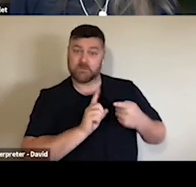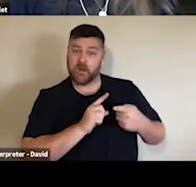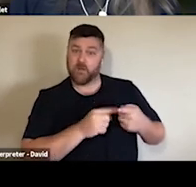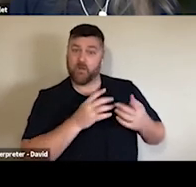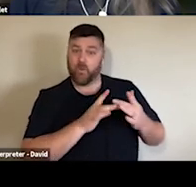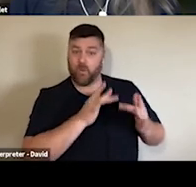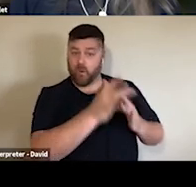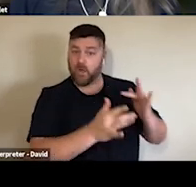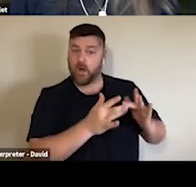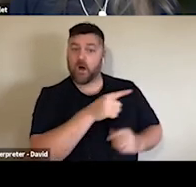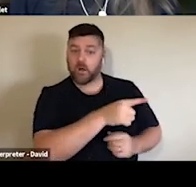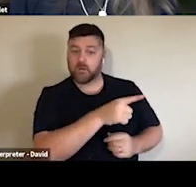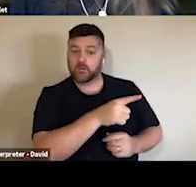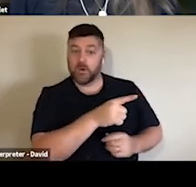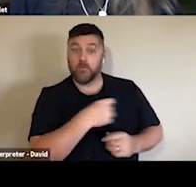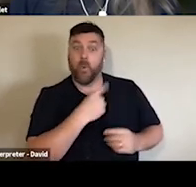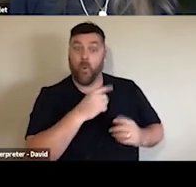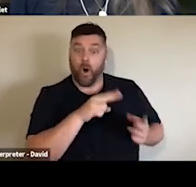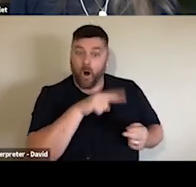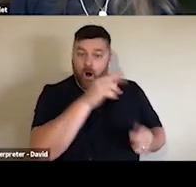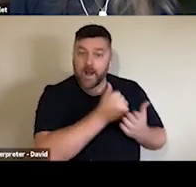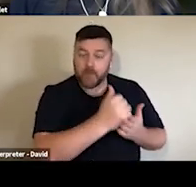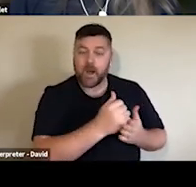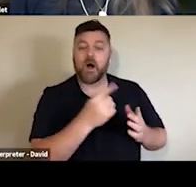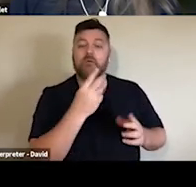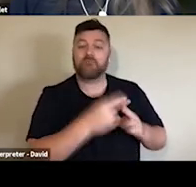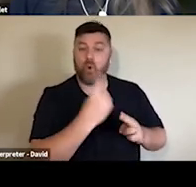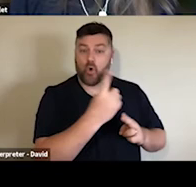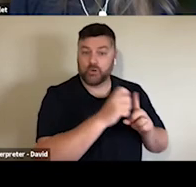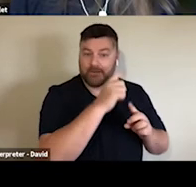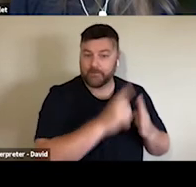been your experience with digital programming and it's so interesting to just ask very simple